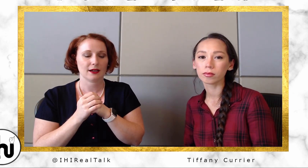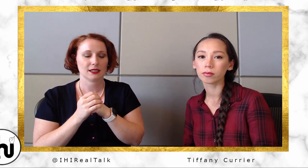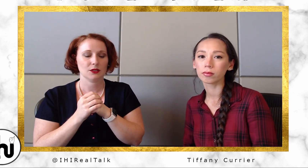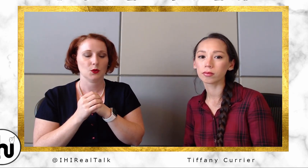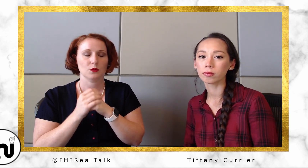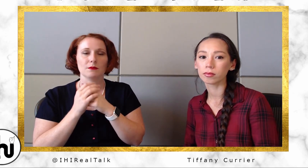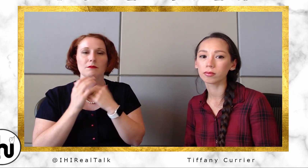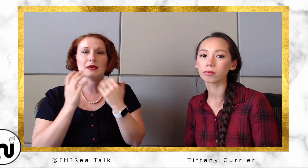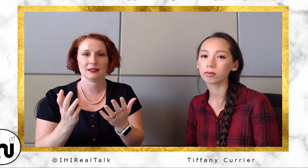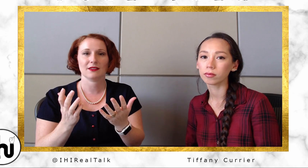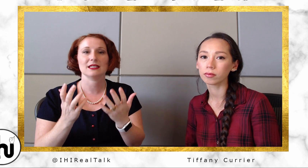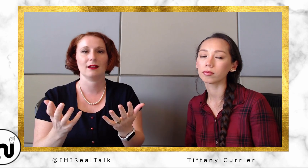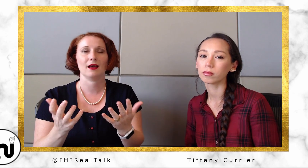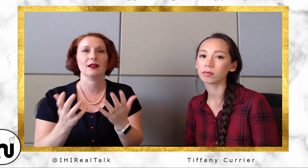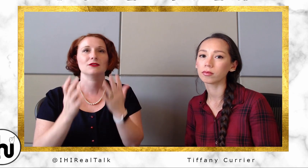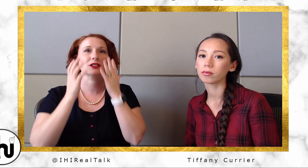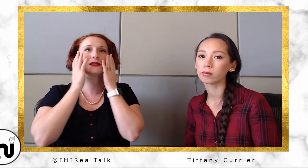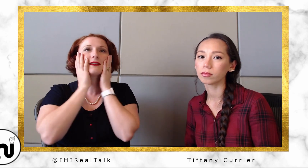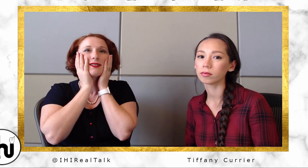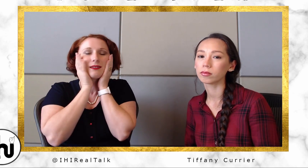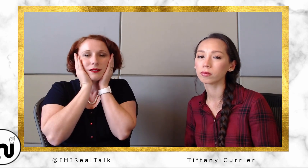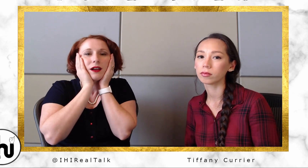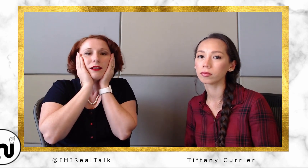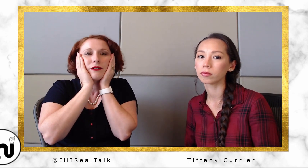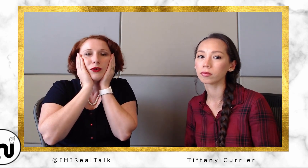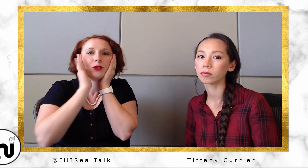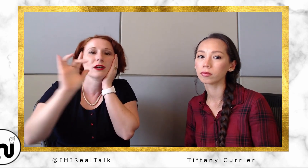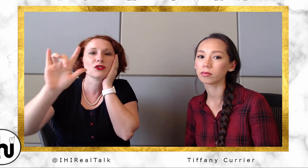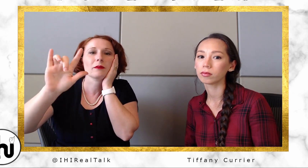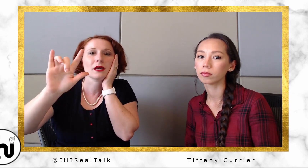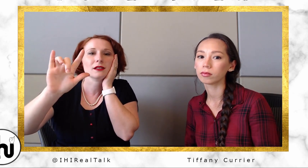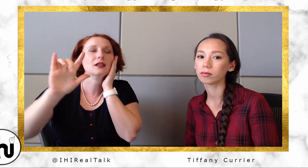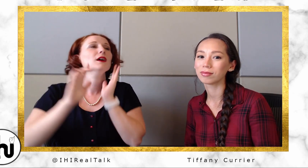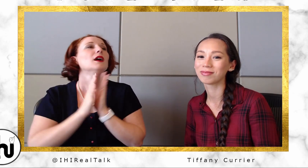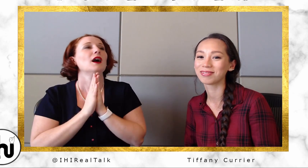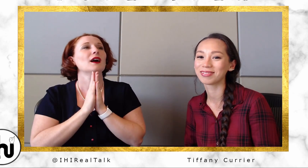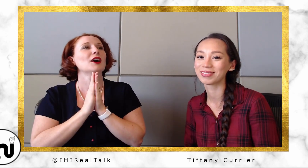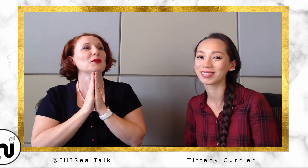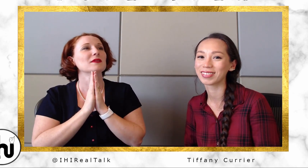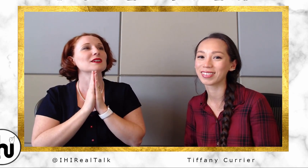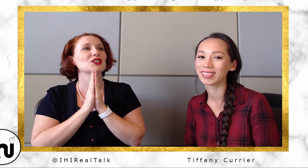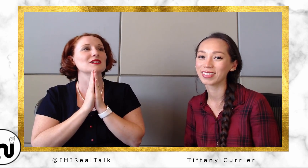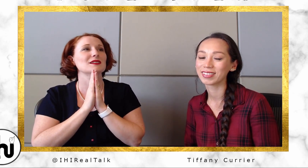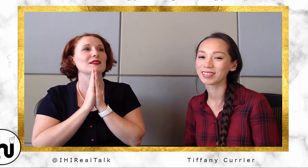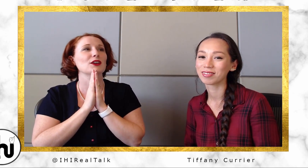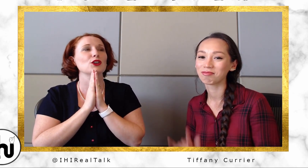to meet the Deaf and just... (whispers) I love you guys. You are amazing. (whispers)